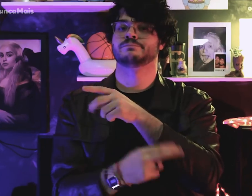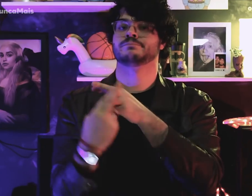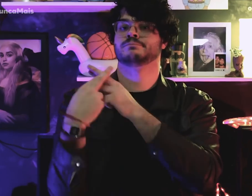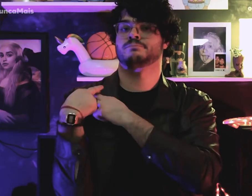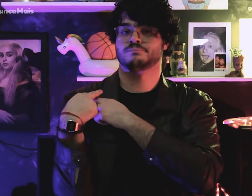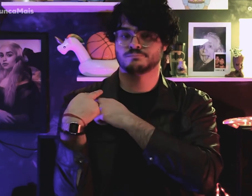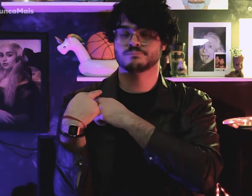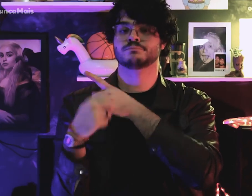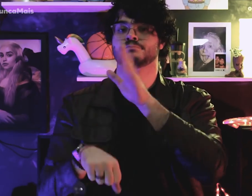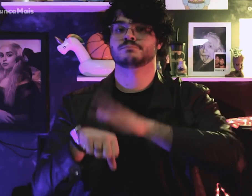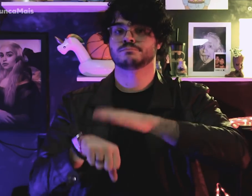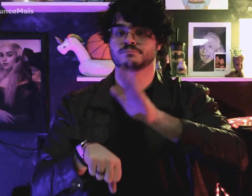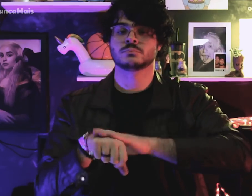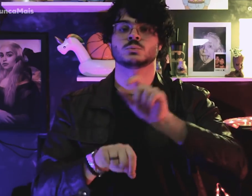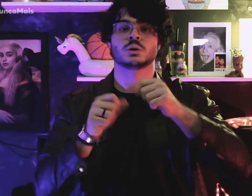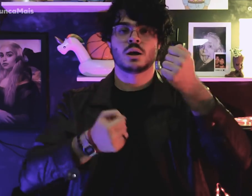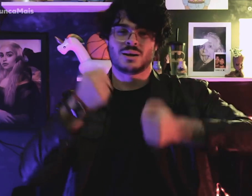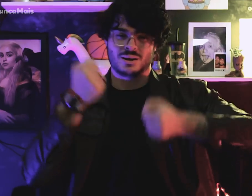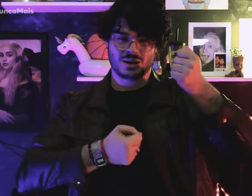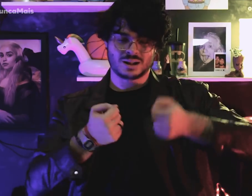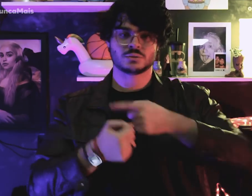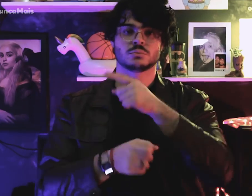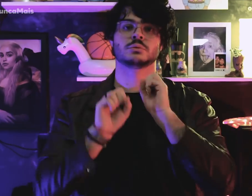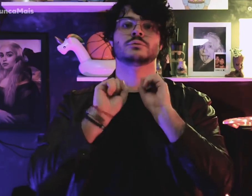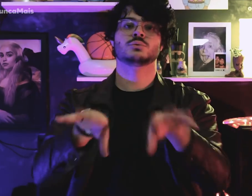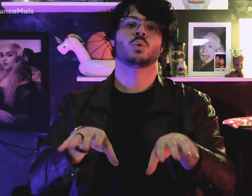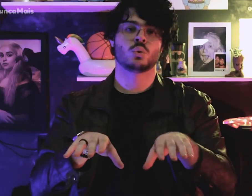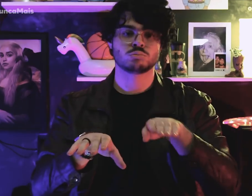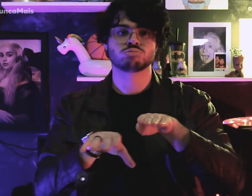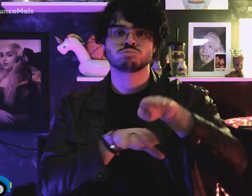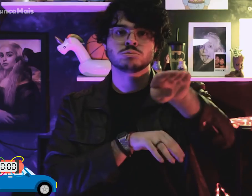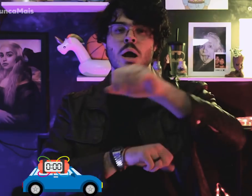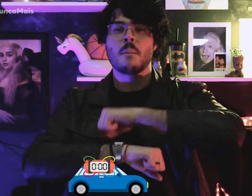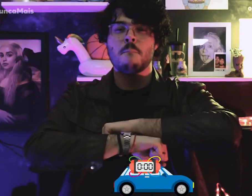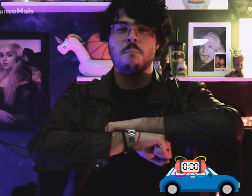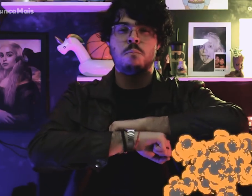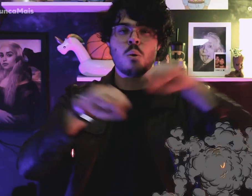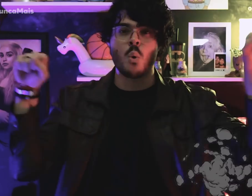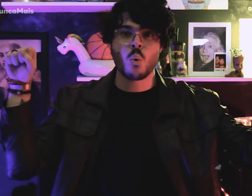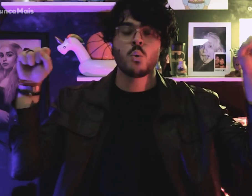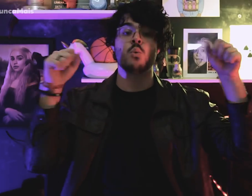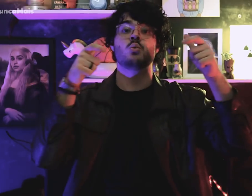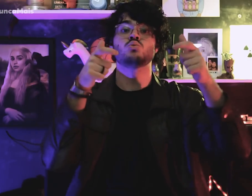who was responsible for launch a car bomb